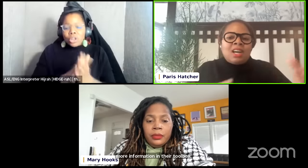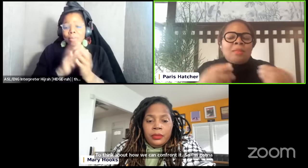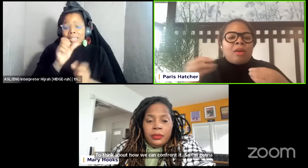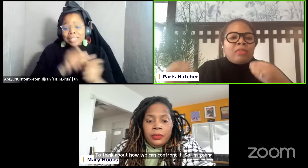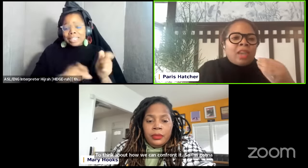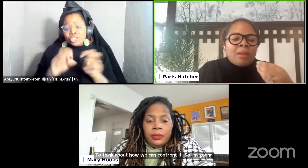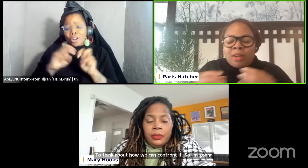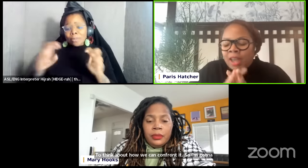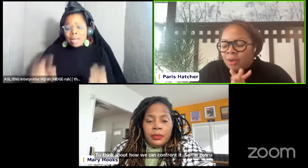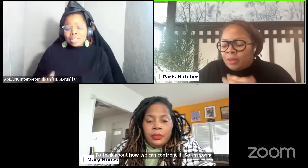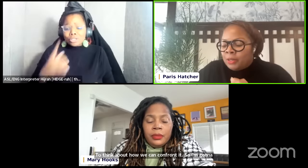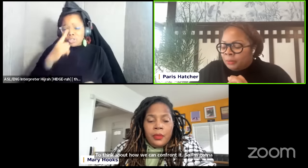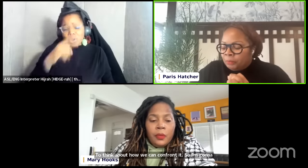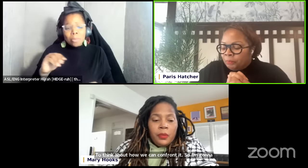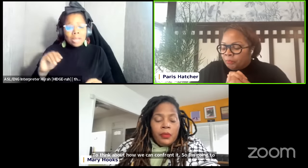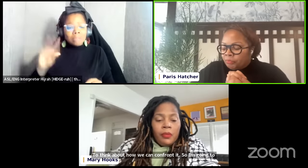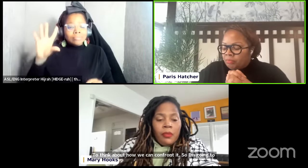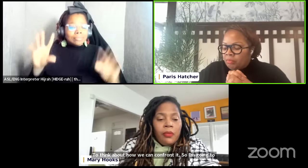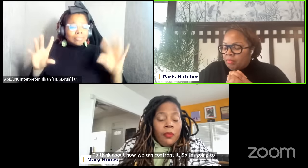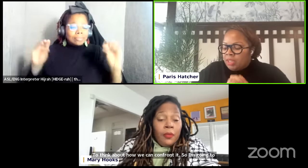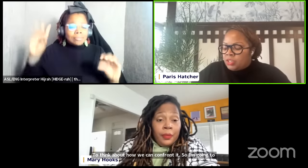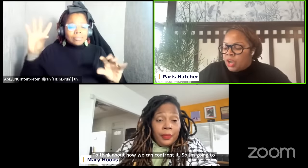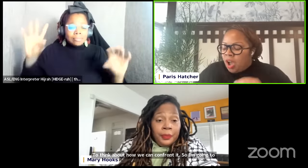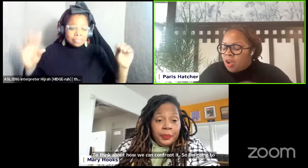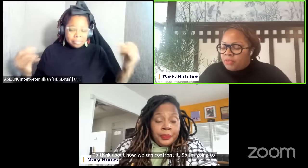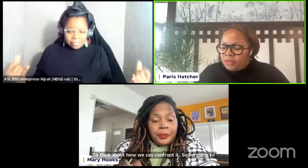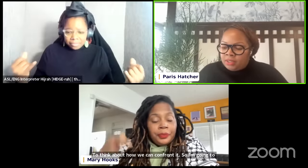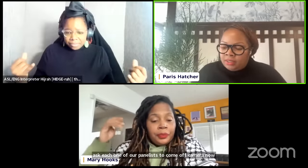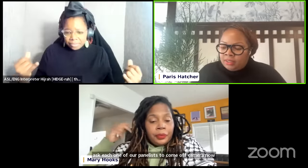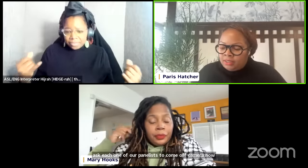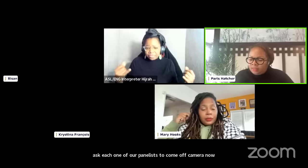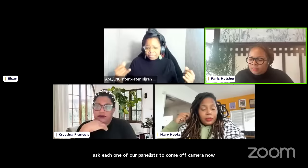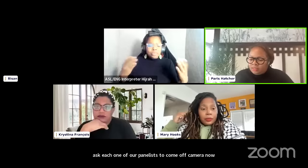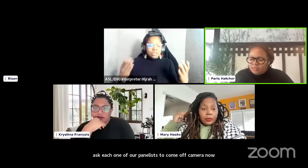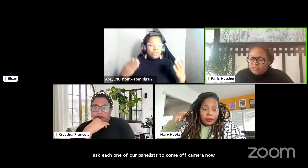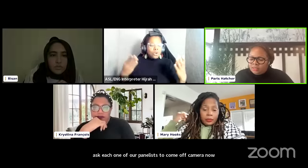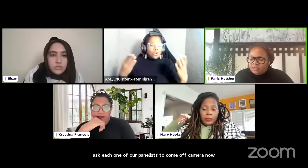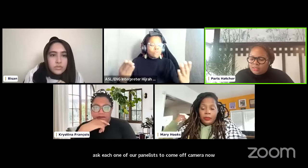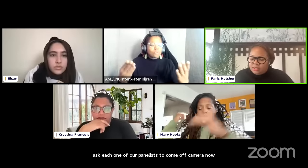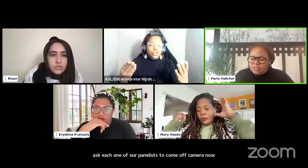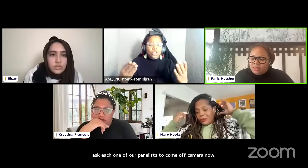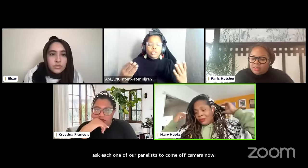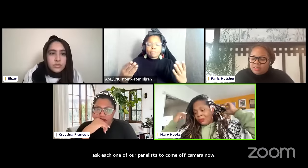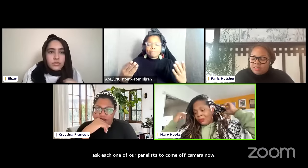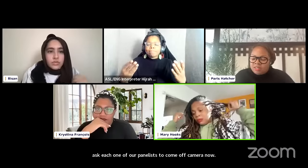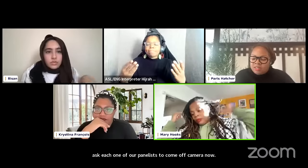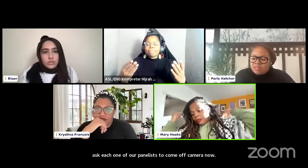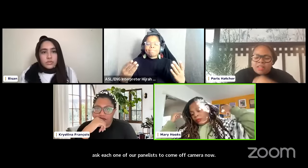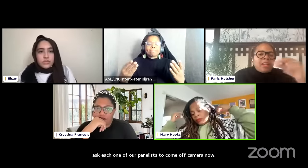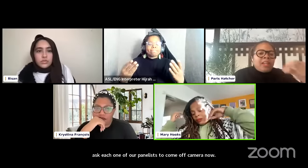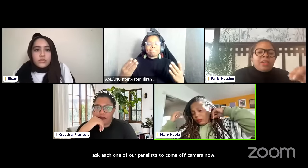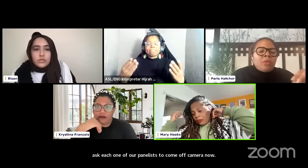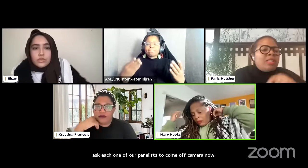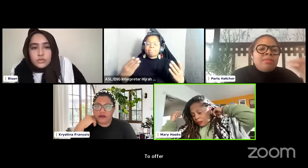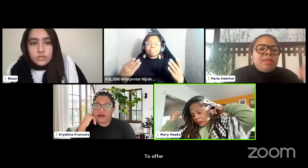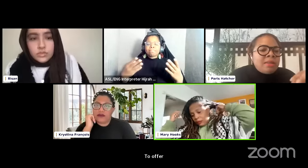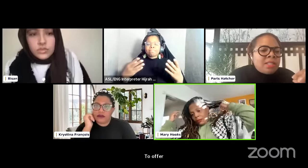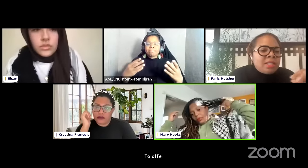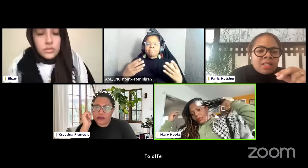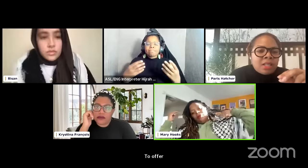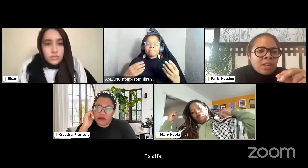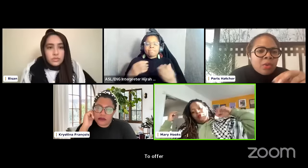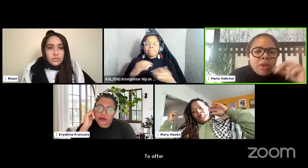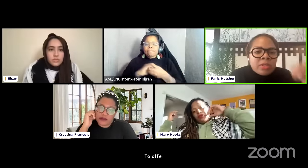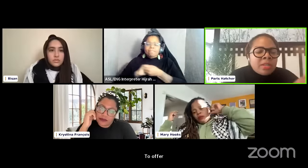to come off camera now to all offer solidarity what does it mean to be in solidarity what are